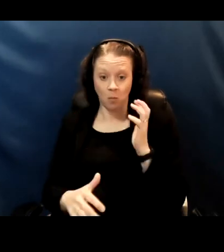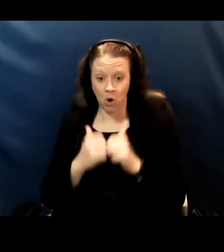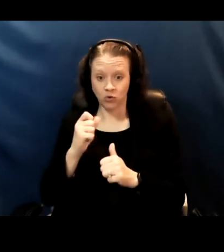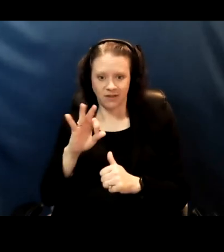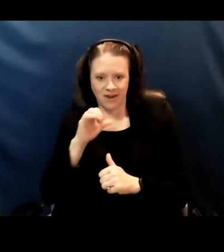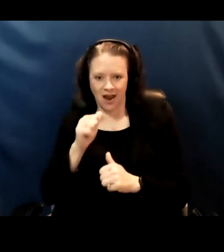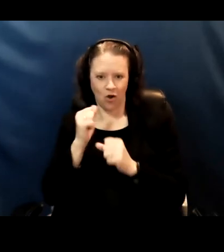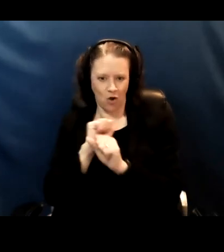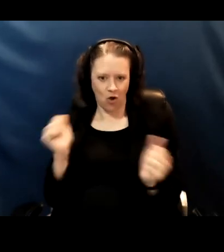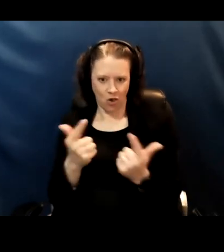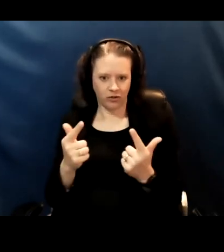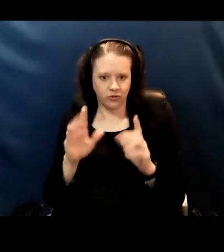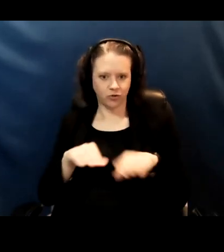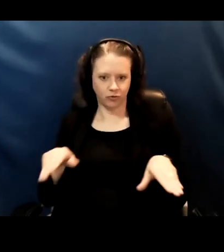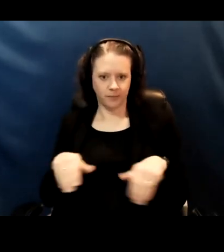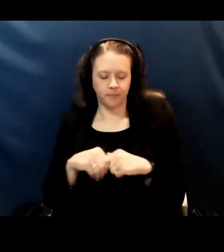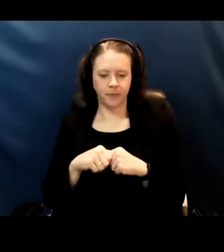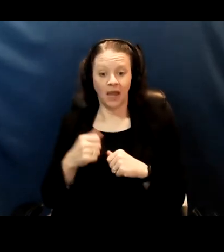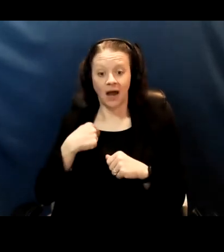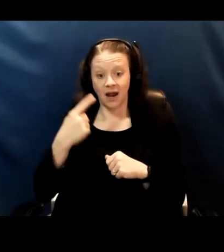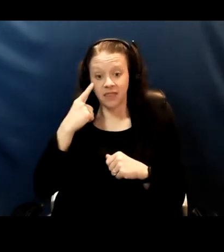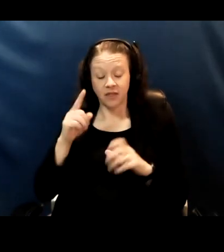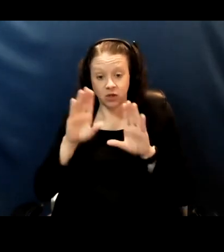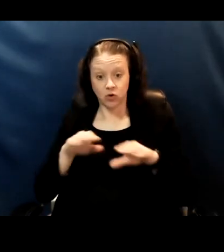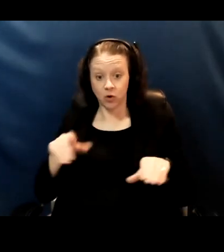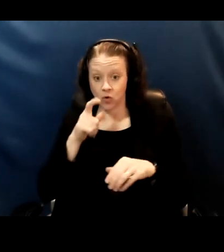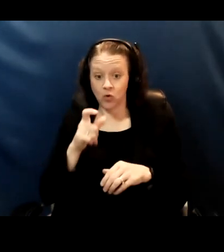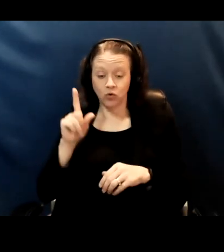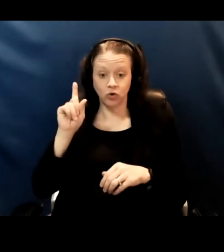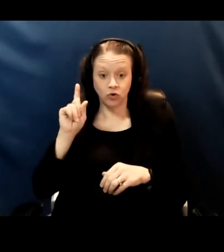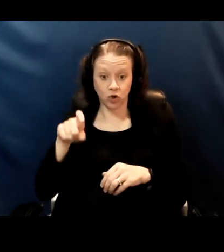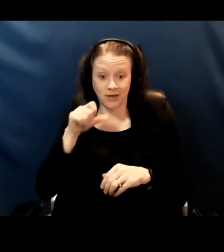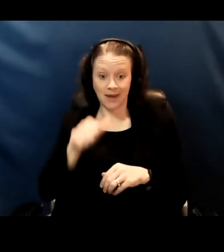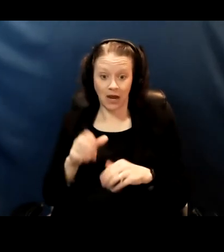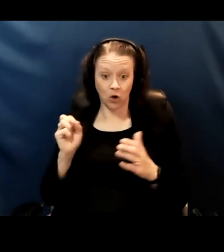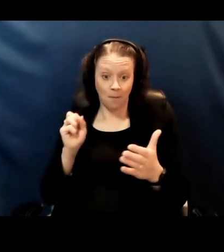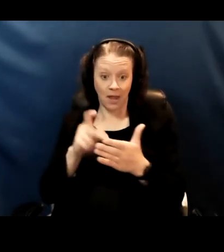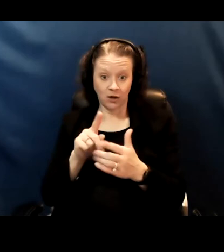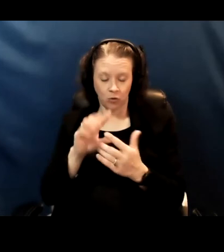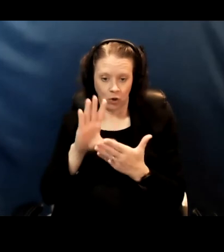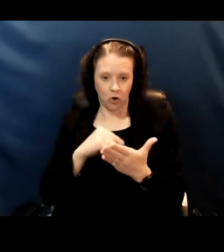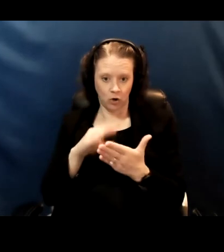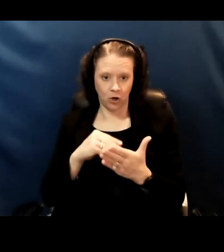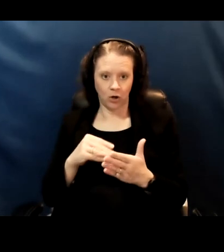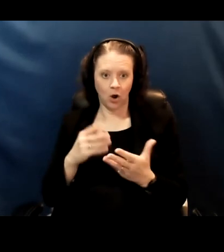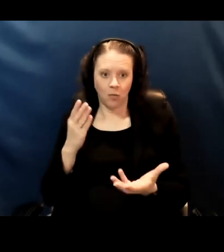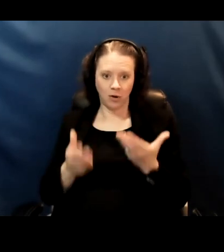And that the children who truly should not return to in-person learning are probably just a handful